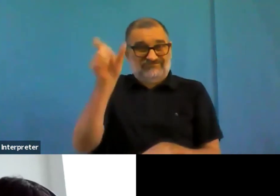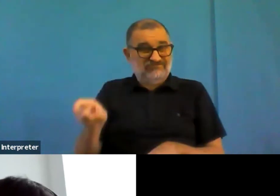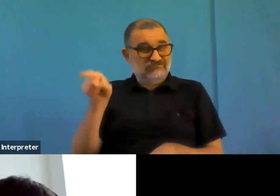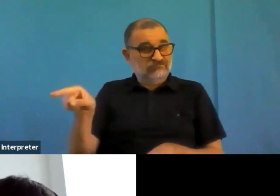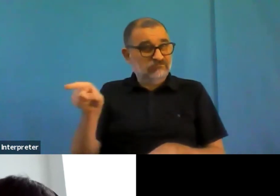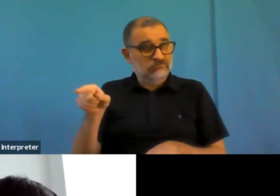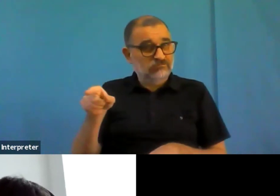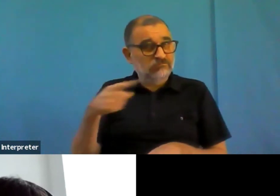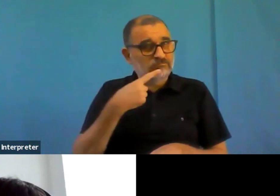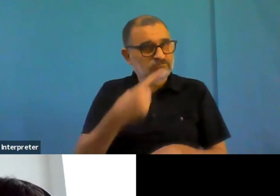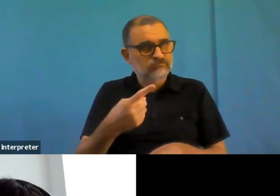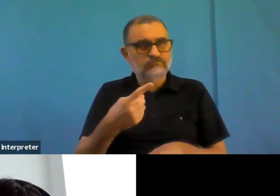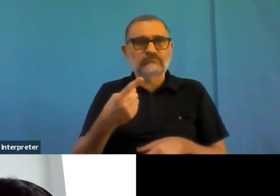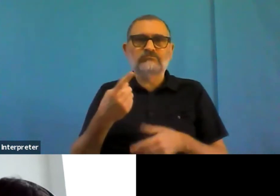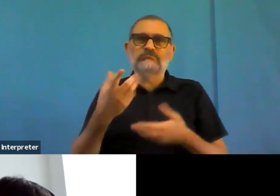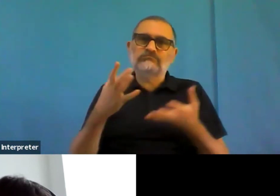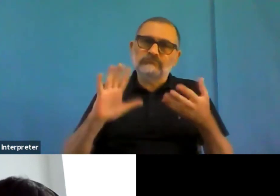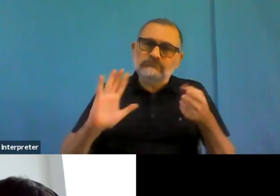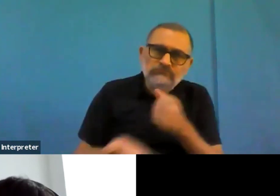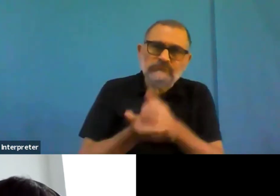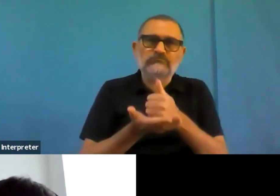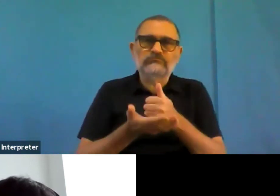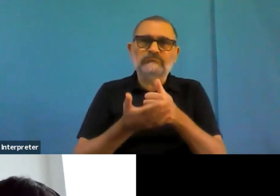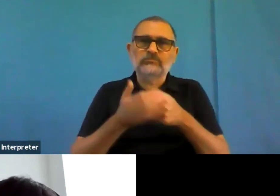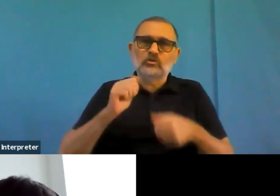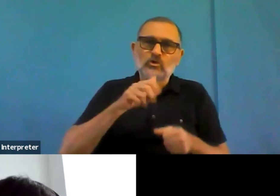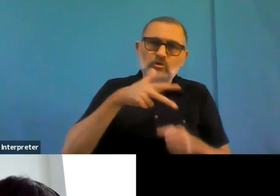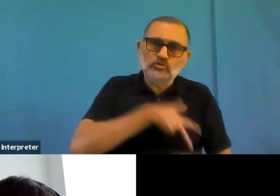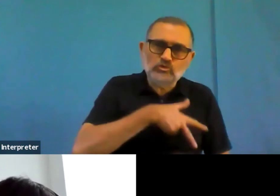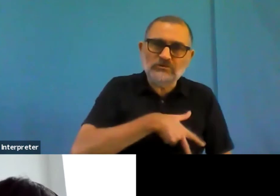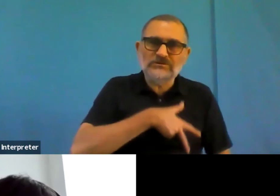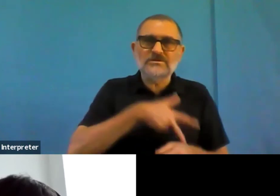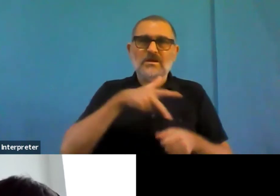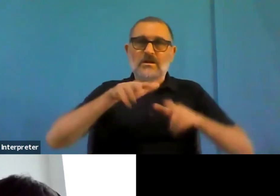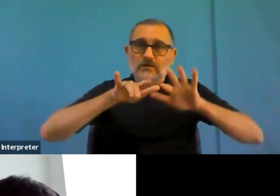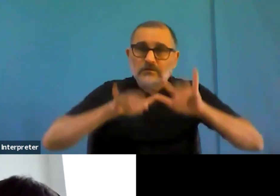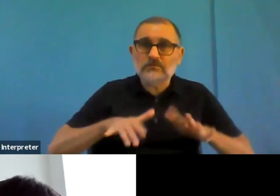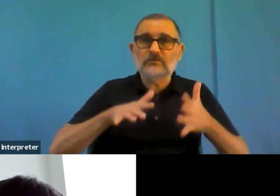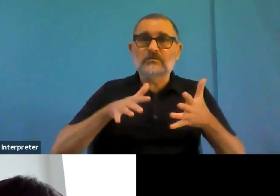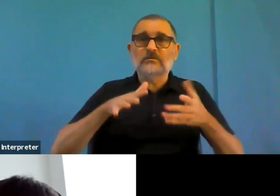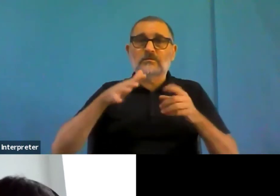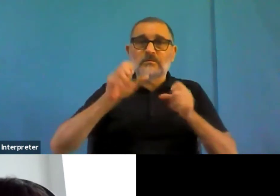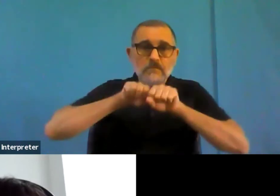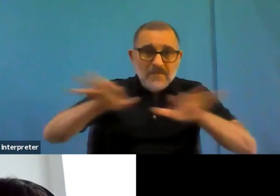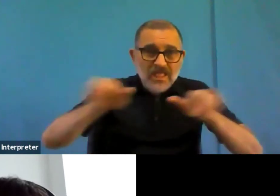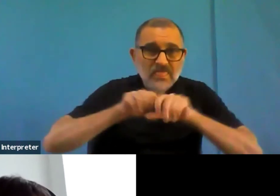many subjects use YouTube or Facebook or Twitter as their primary